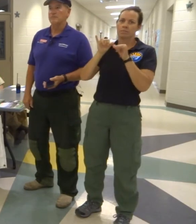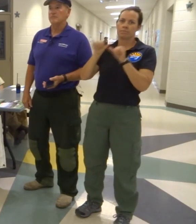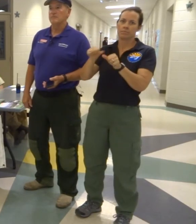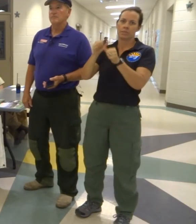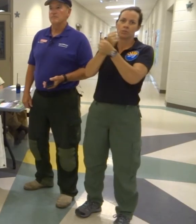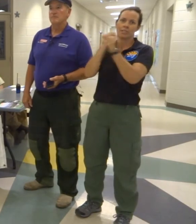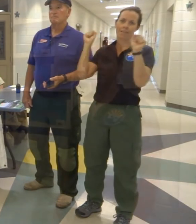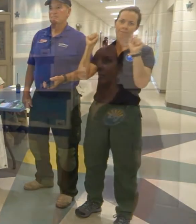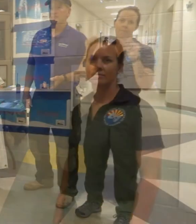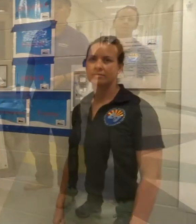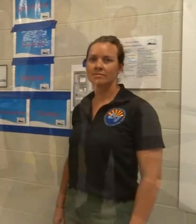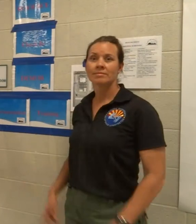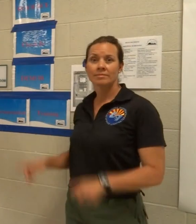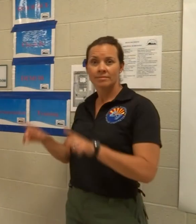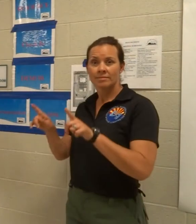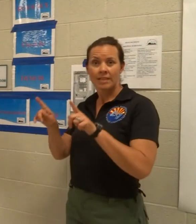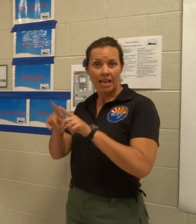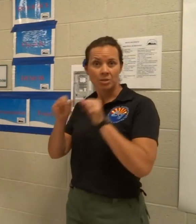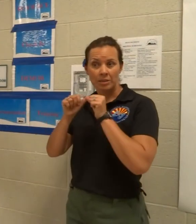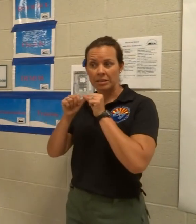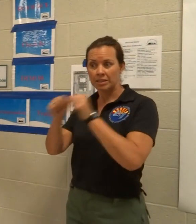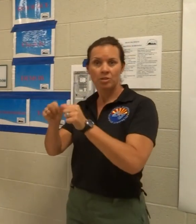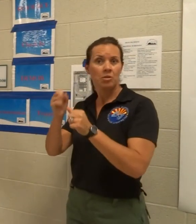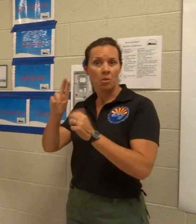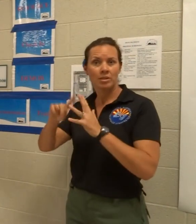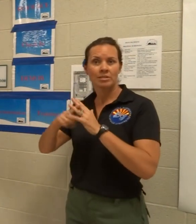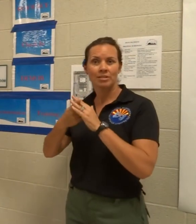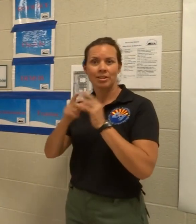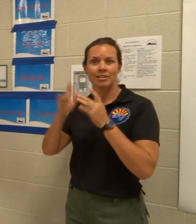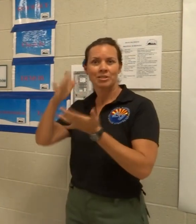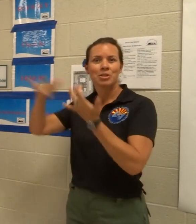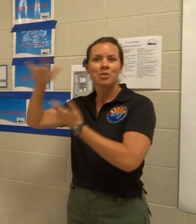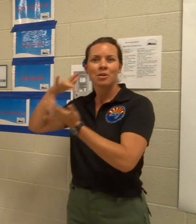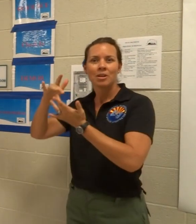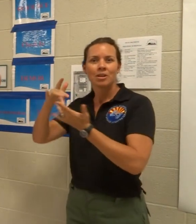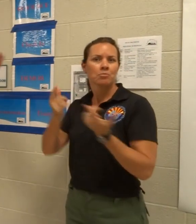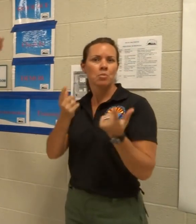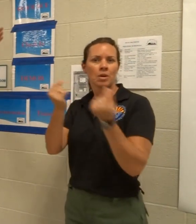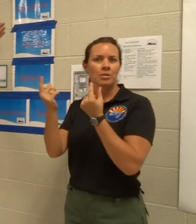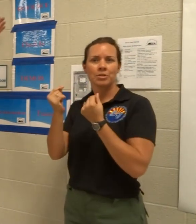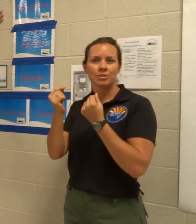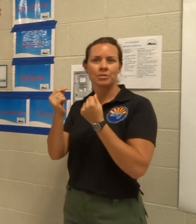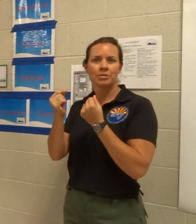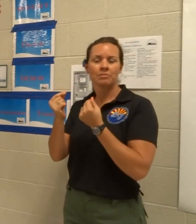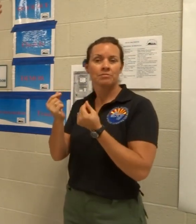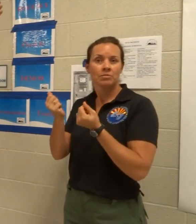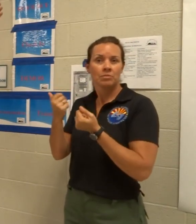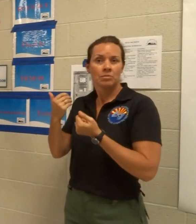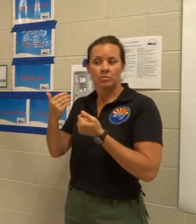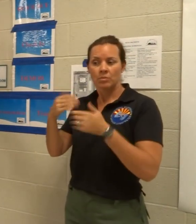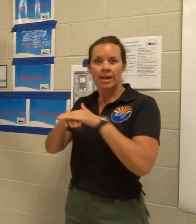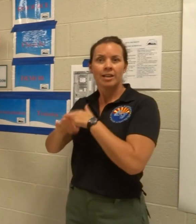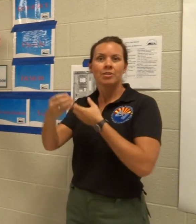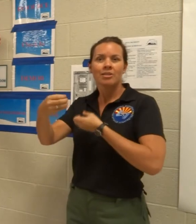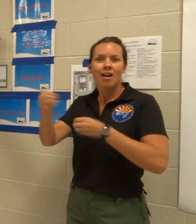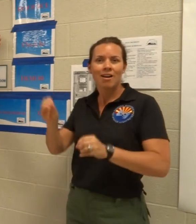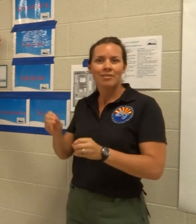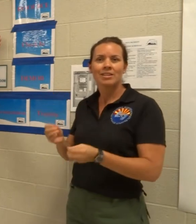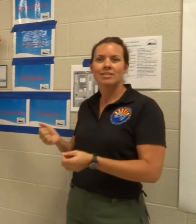As we can start our tour after we end up thru security, we end up in an office, this is like I say, we are in a school,